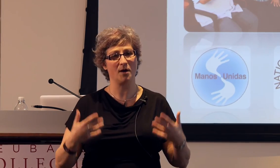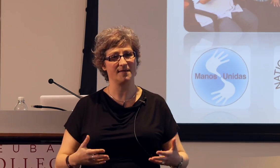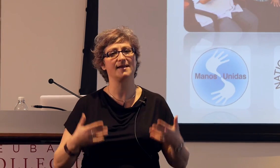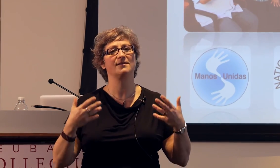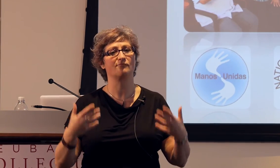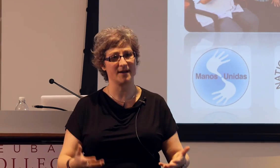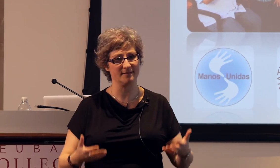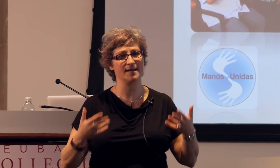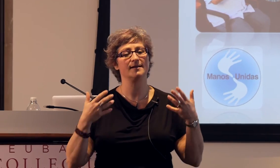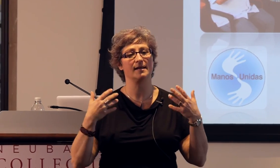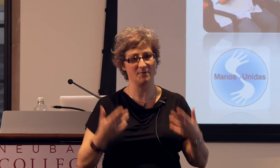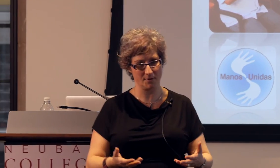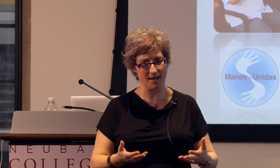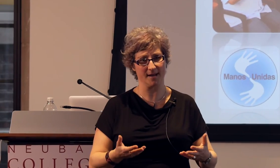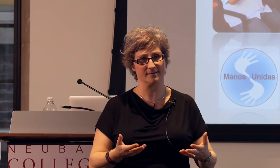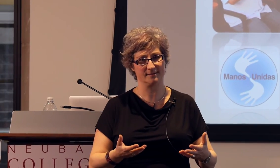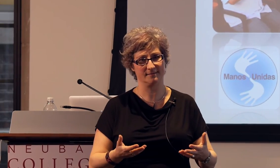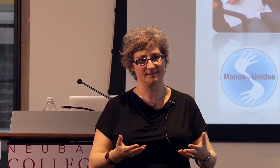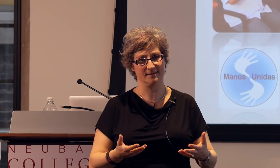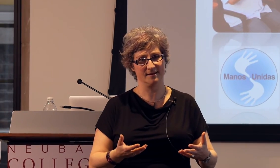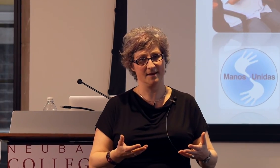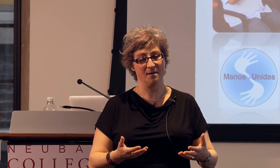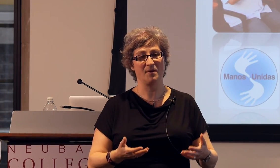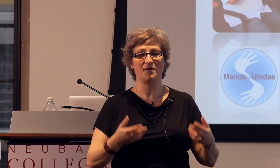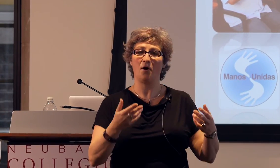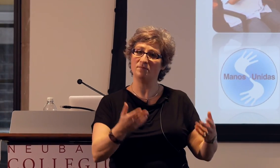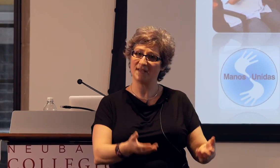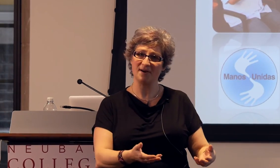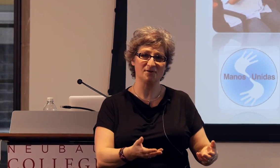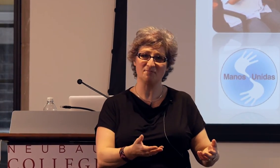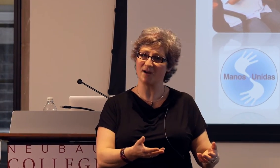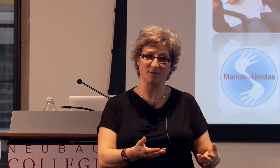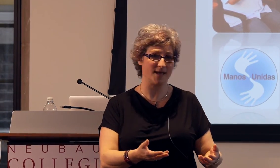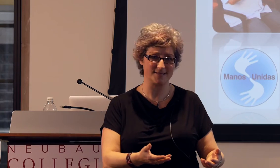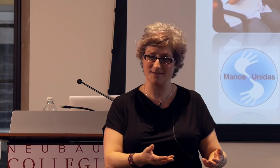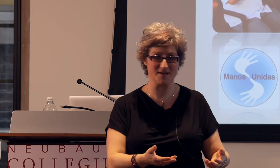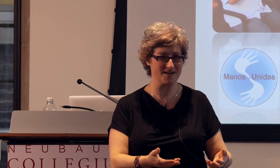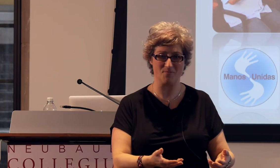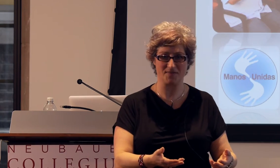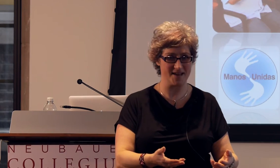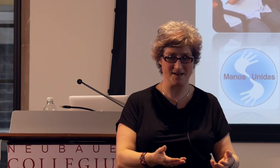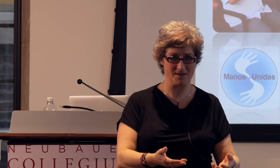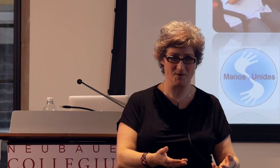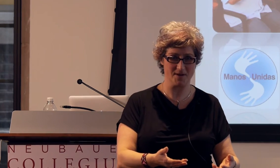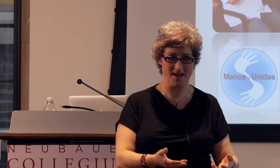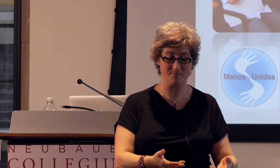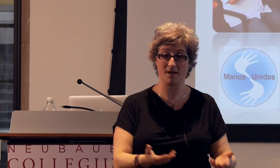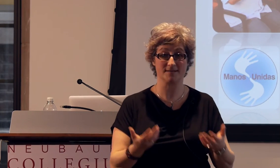on what they can really communicate. But the homesigners are much less limited on what they can communicate,